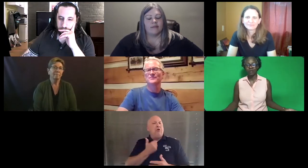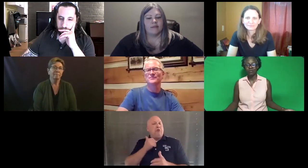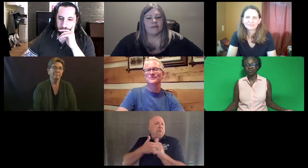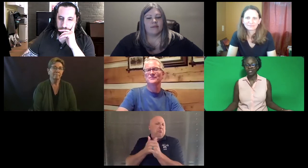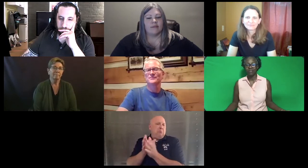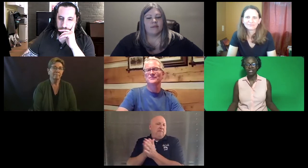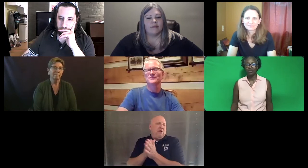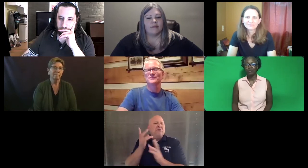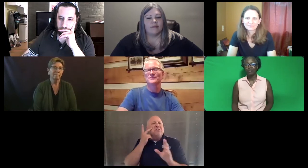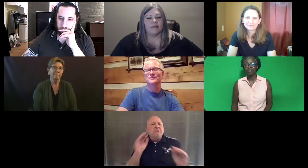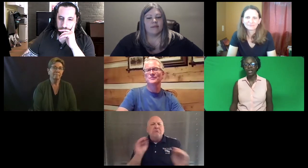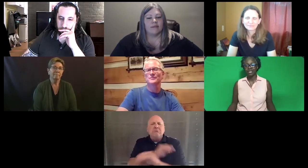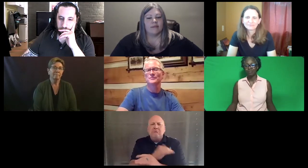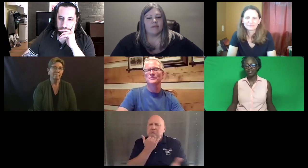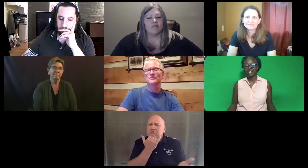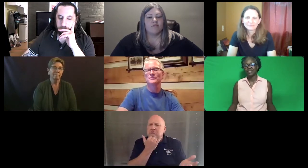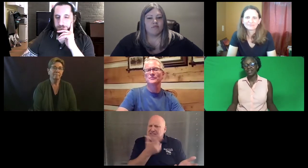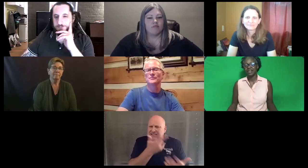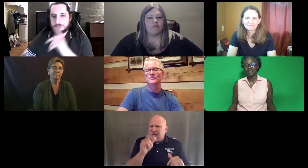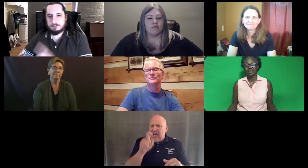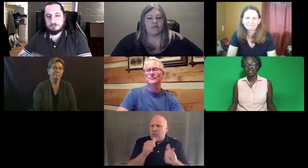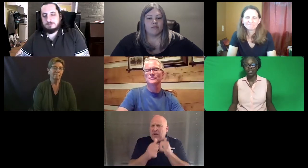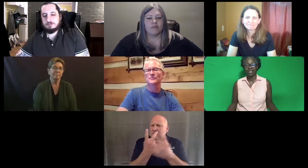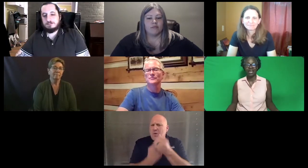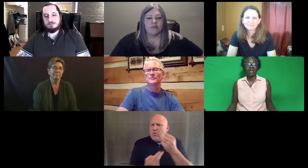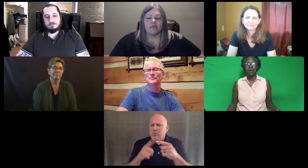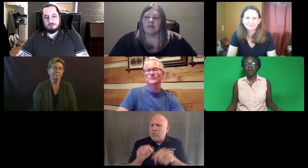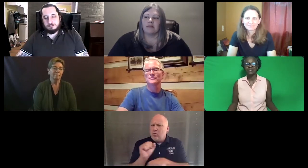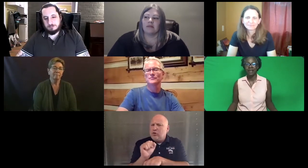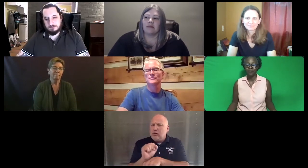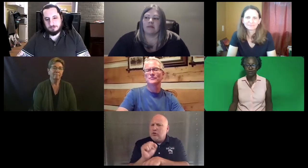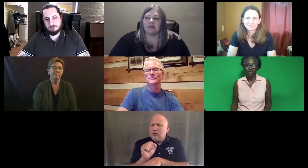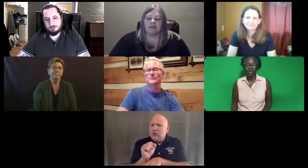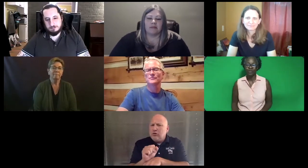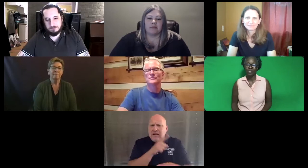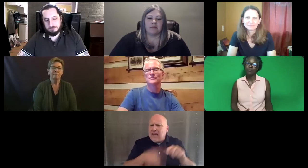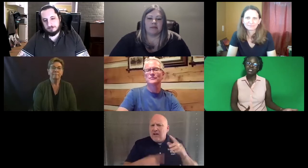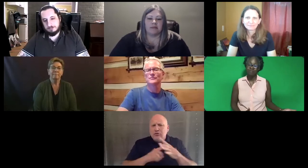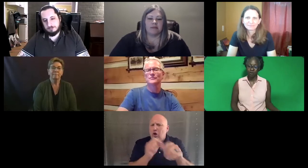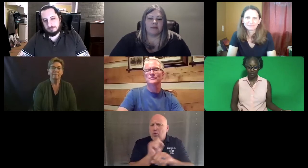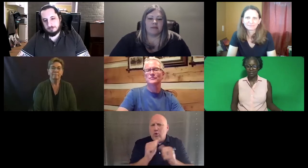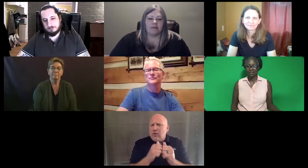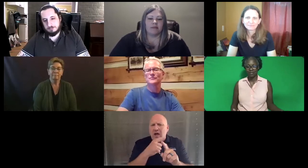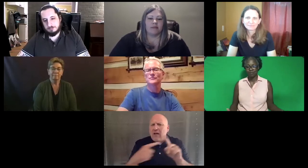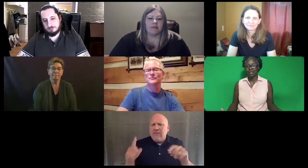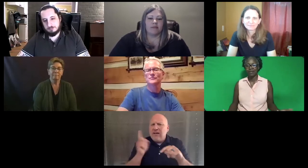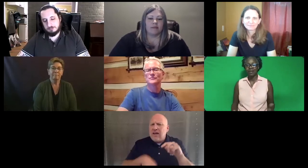the hearing interpreters are lucky because they can take it in English and they pass that first. So they were demotivated so to speak.